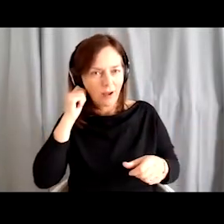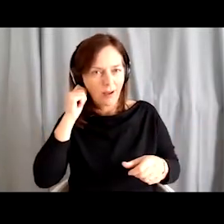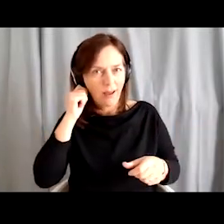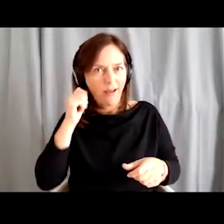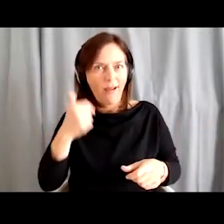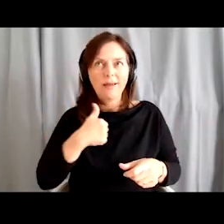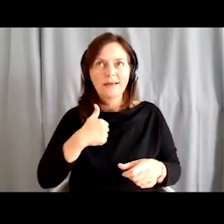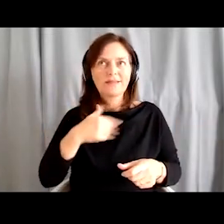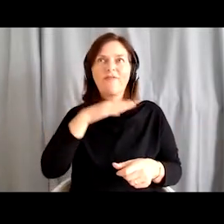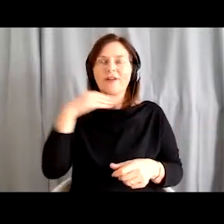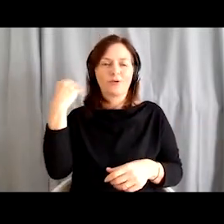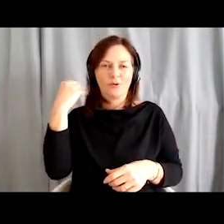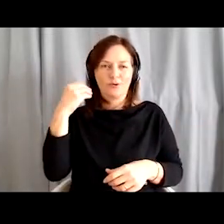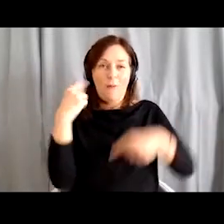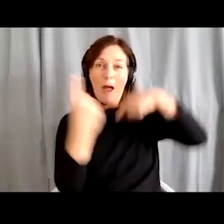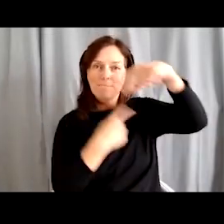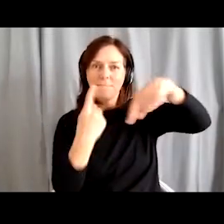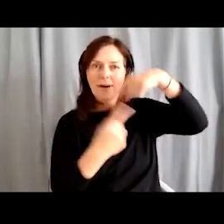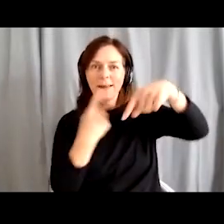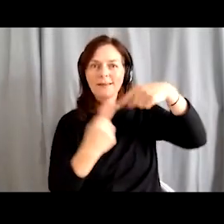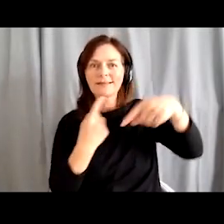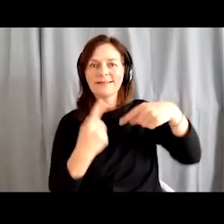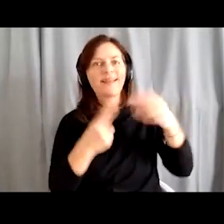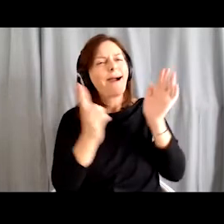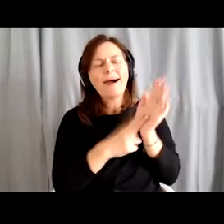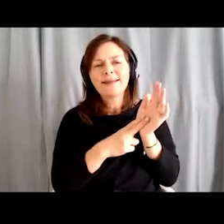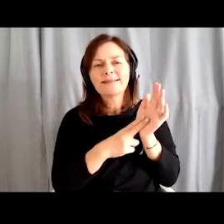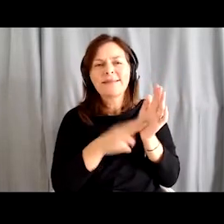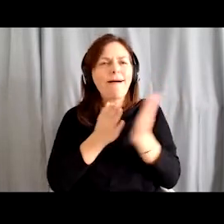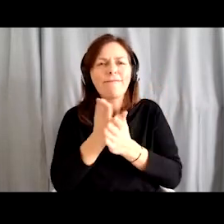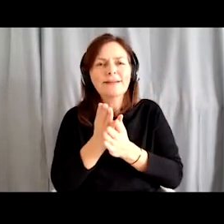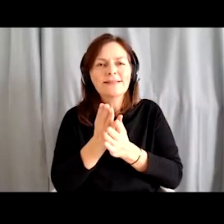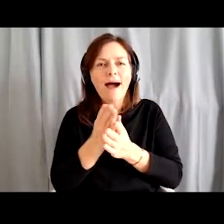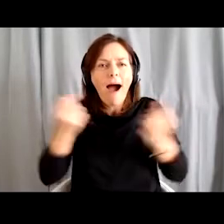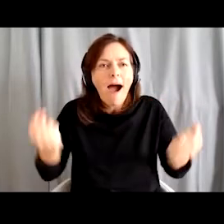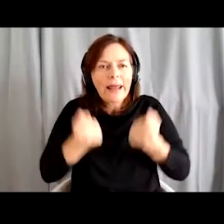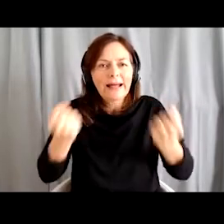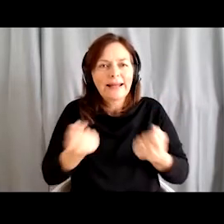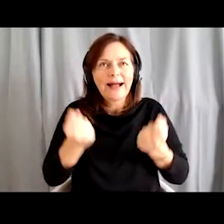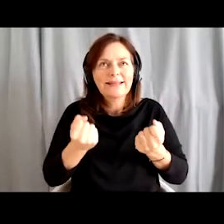Yes, dancing is genuinely a kind of recreation. It brings us a healthy mind in a healthy body.